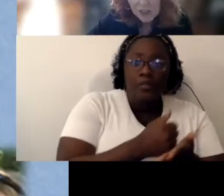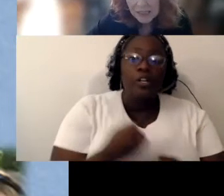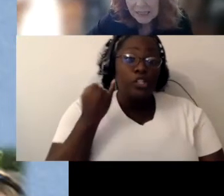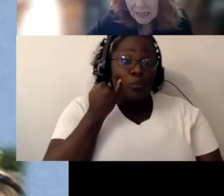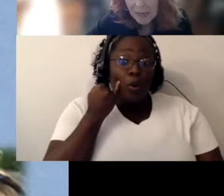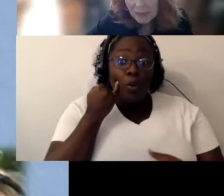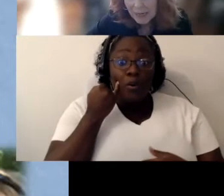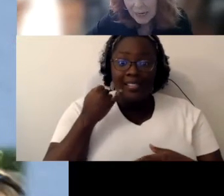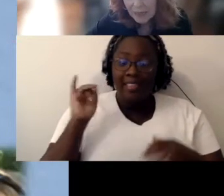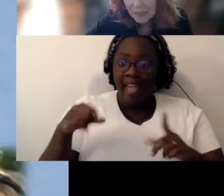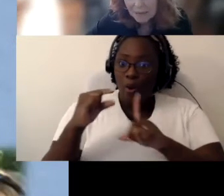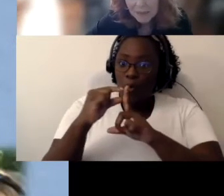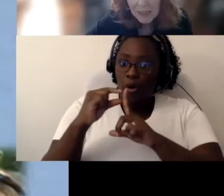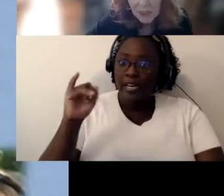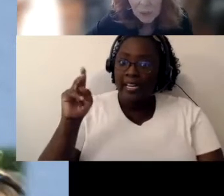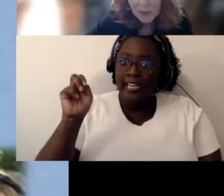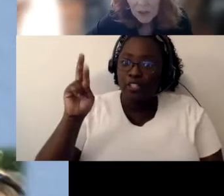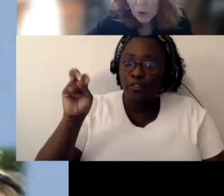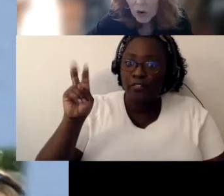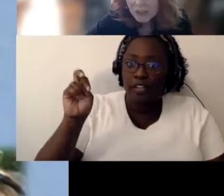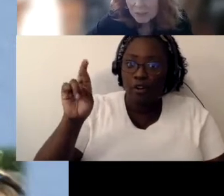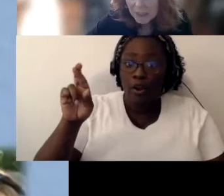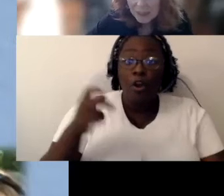It did come out of Canada with an -or spelling